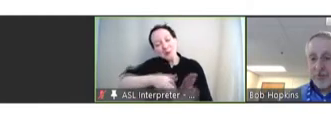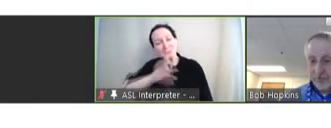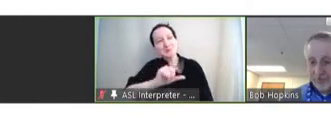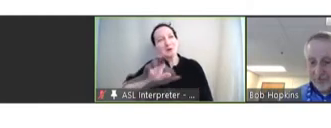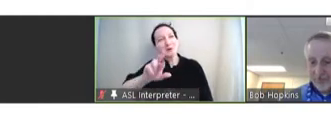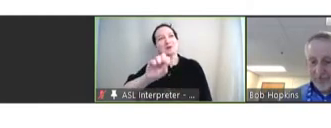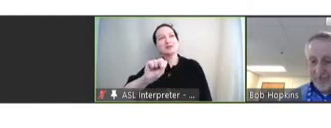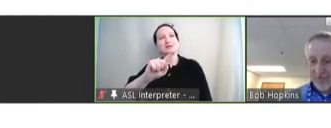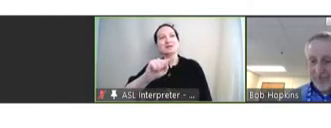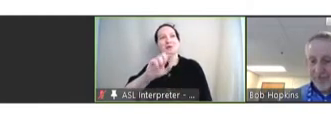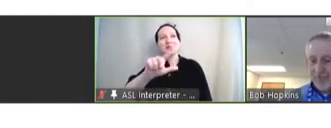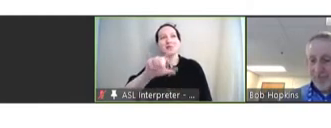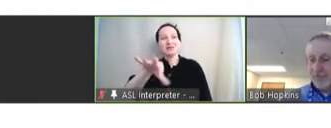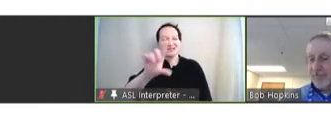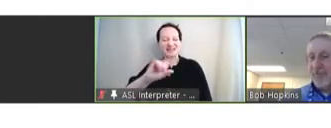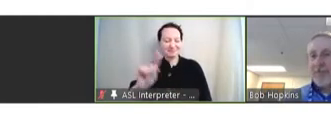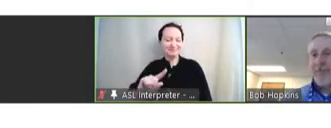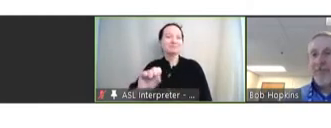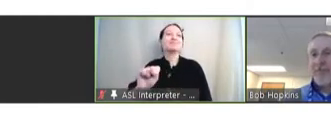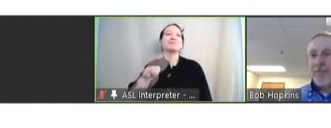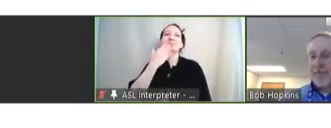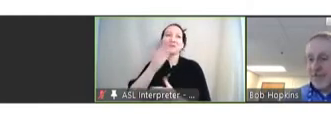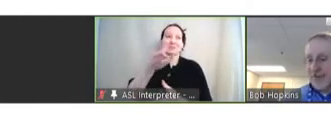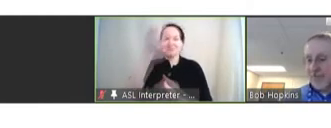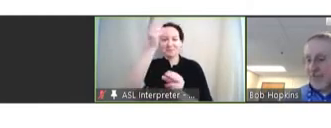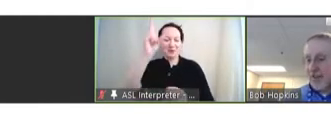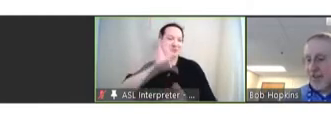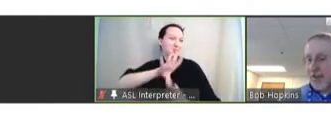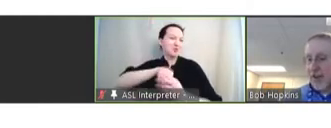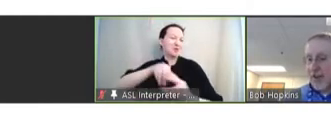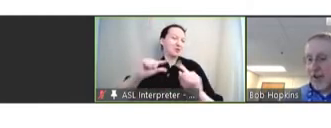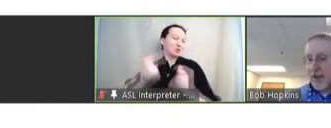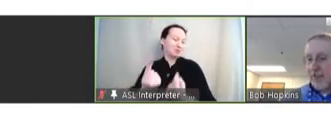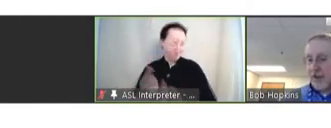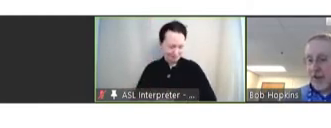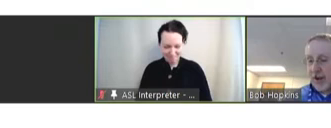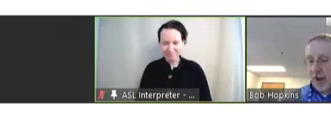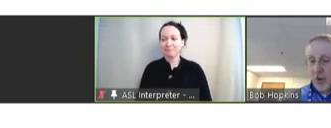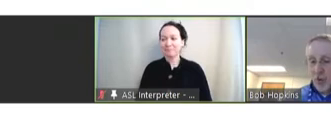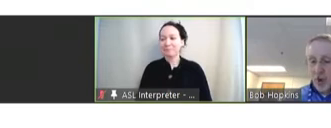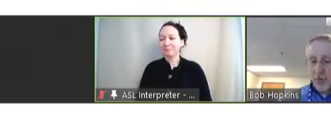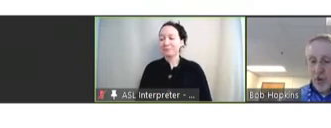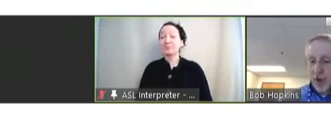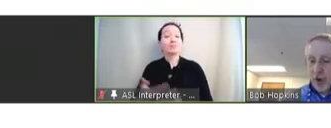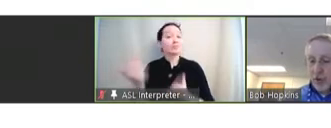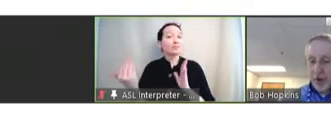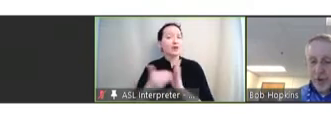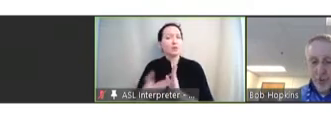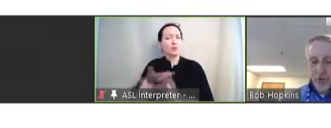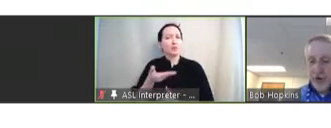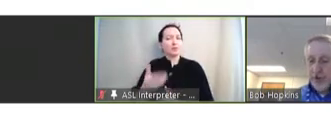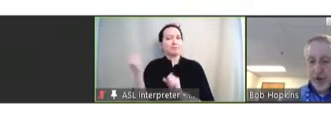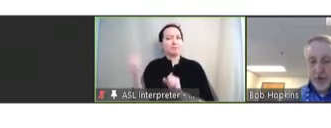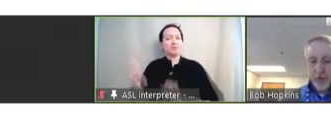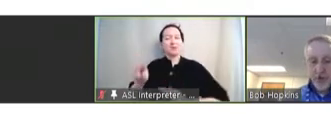Winona Stoltzfus: Thank you. It's an honor to be part of this group. Robert Hopkins. And again, I want to welcome you all, and we look forward to your contributions